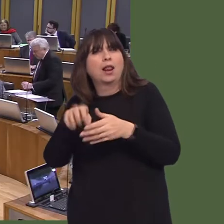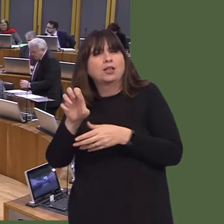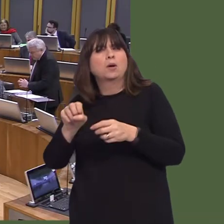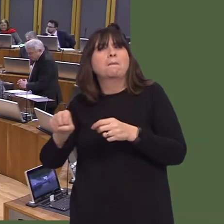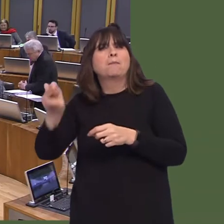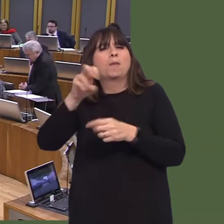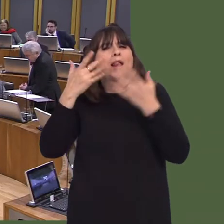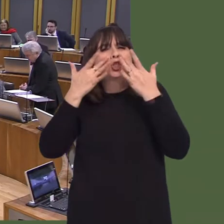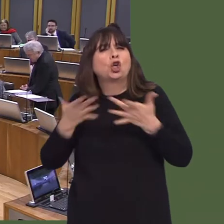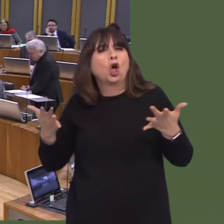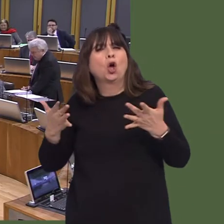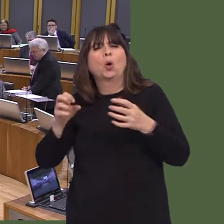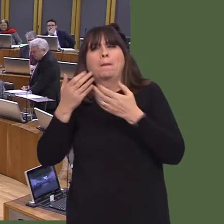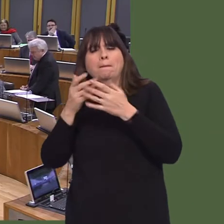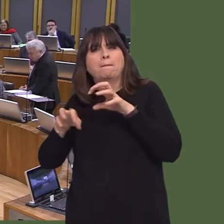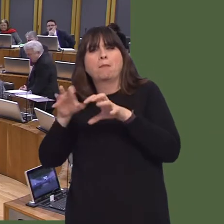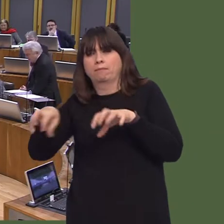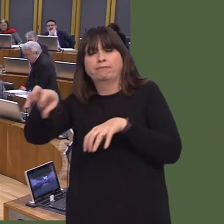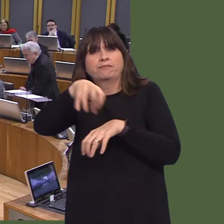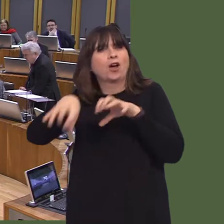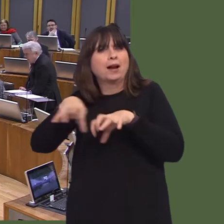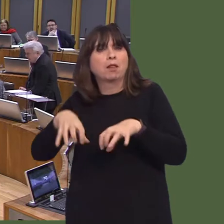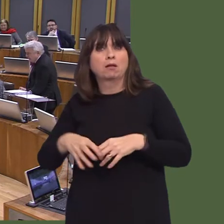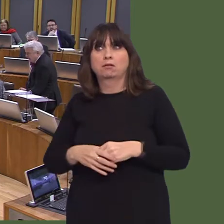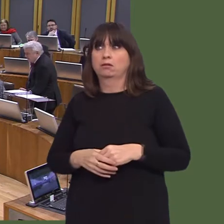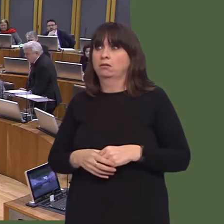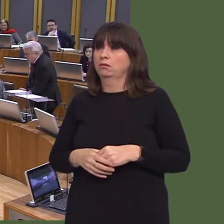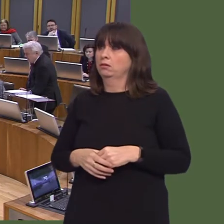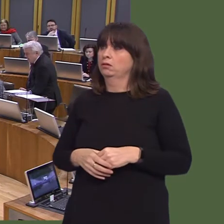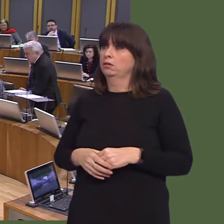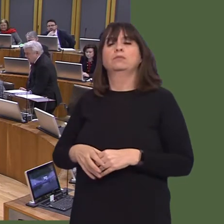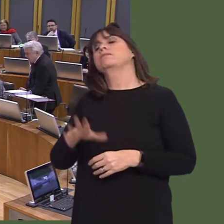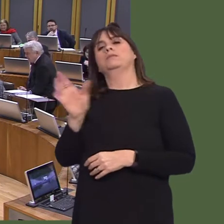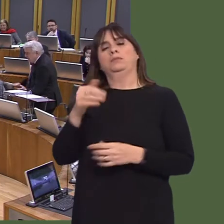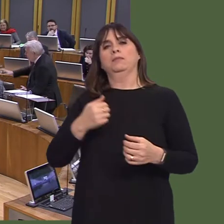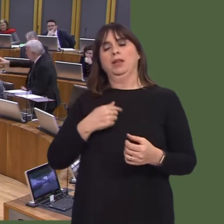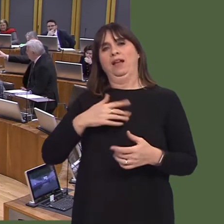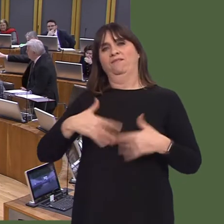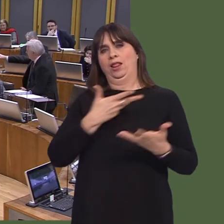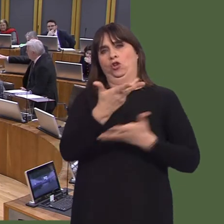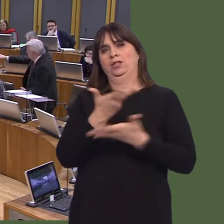revolution, as it's described, and I know it's something that the Cabinet Secretary is very much aware of.